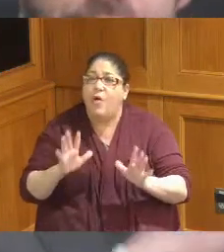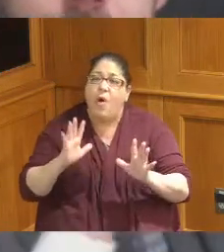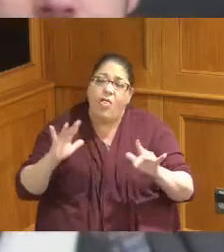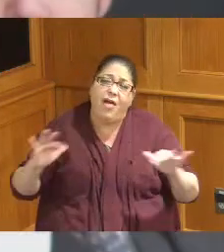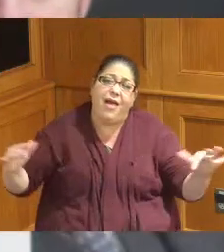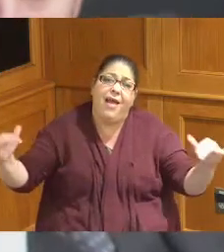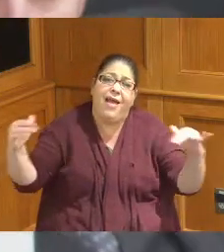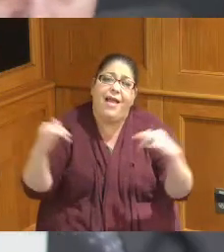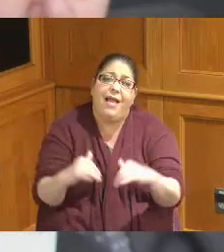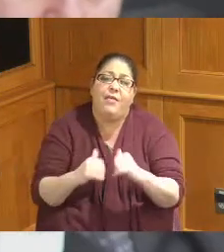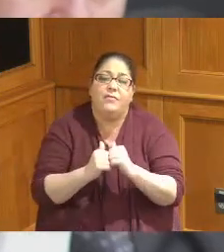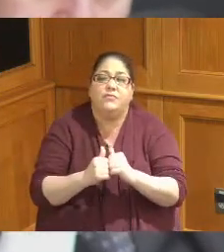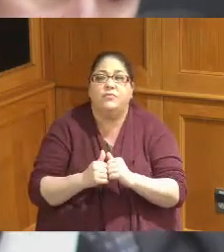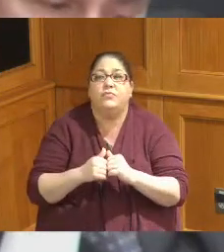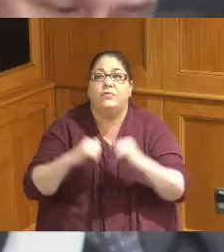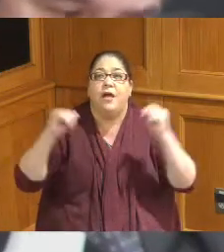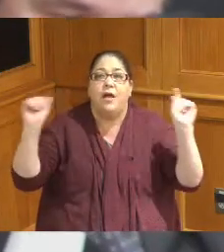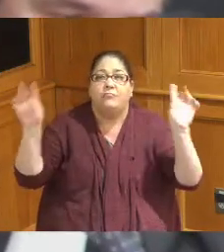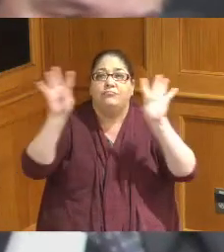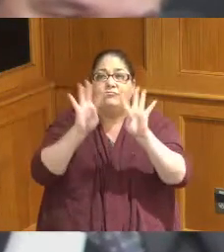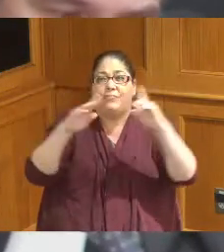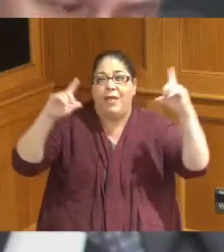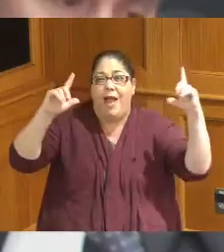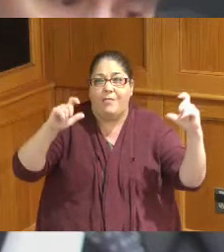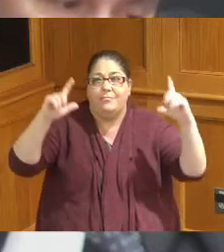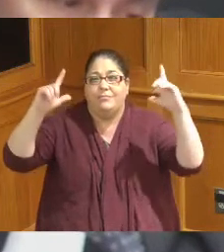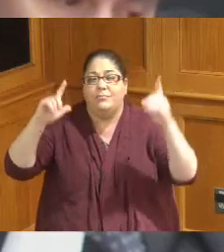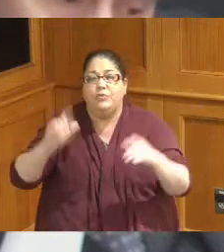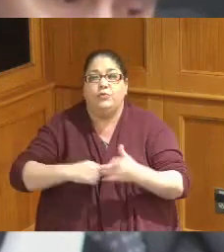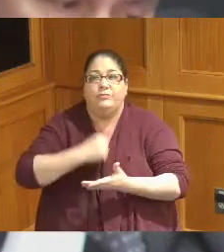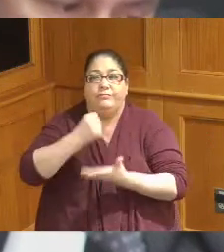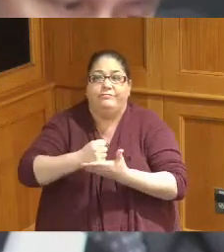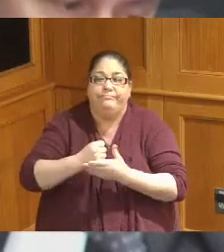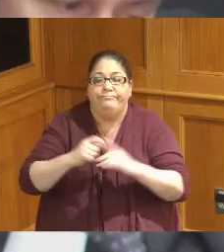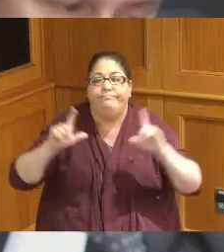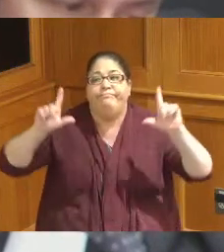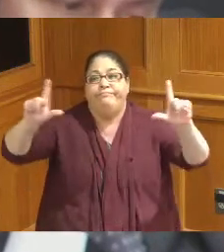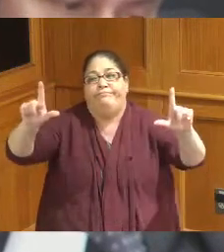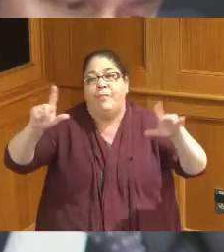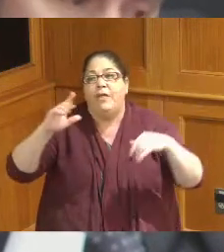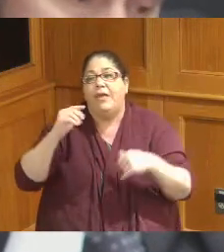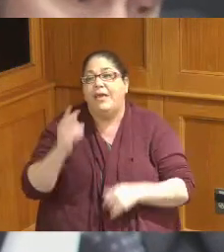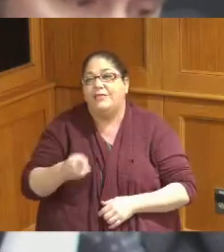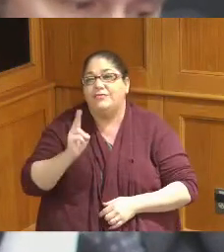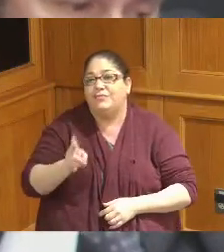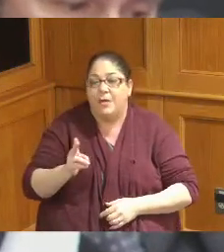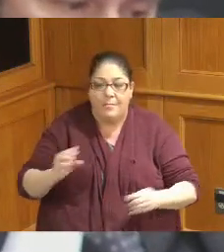in a photo opportunity to commemorate this time in our history where we've got more women serving